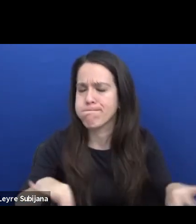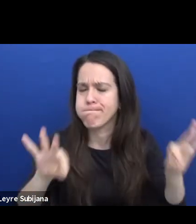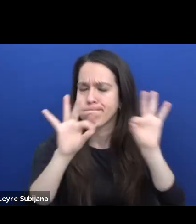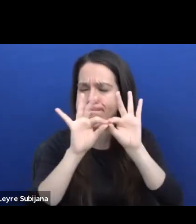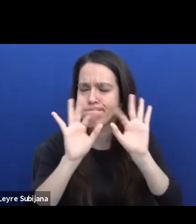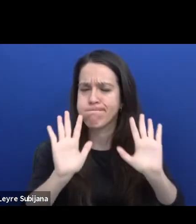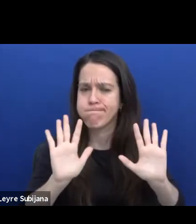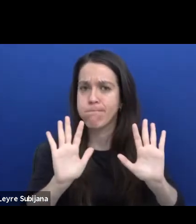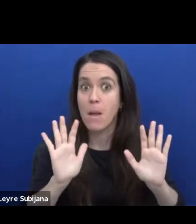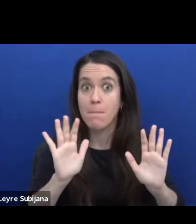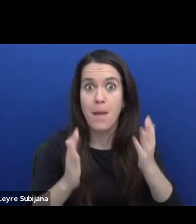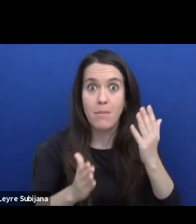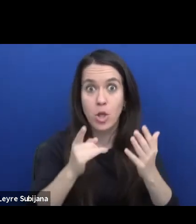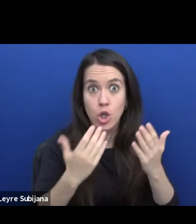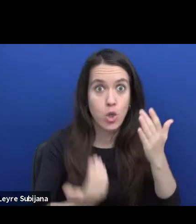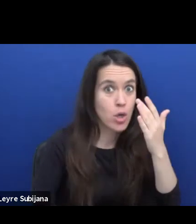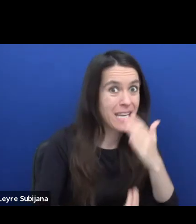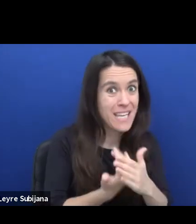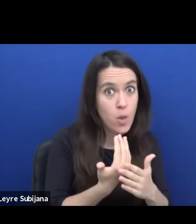you have to communicate about everything.